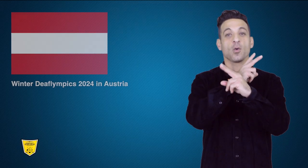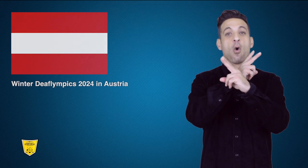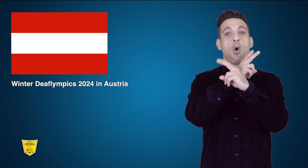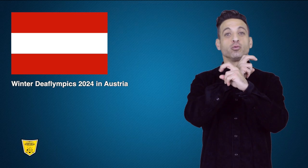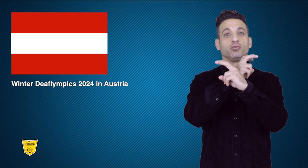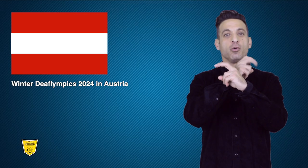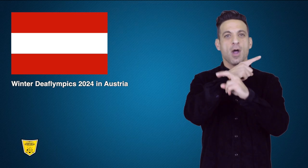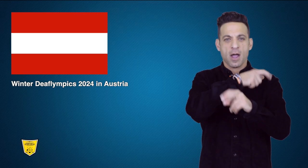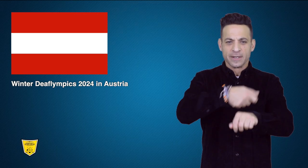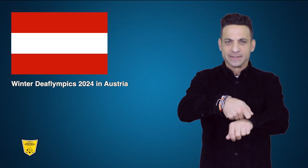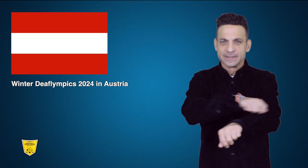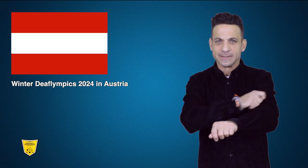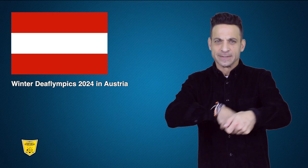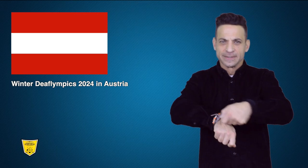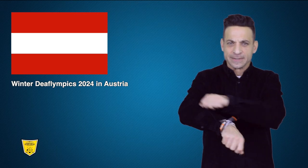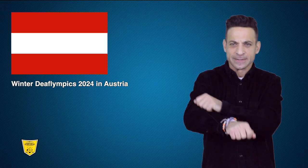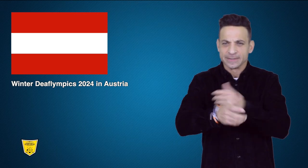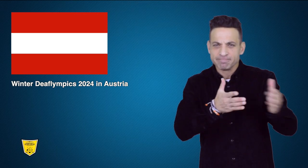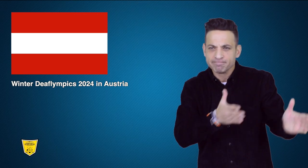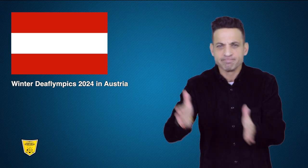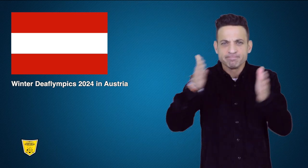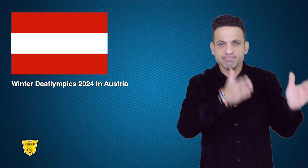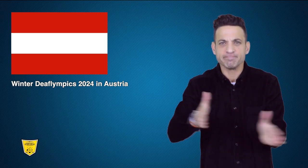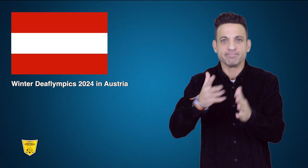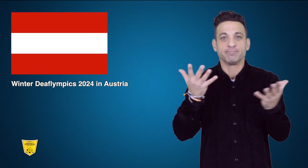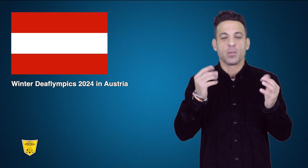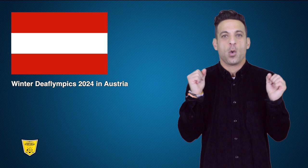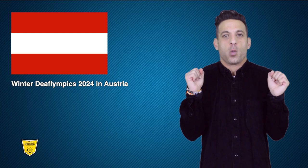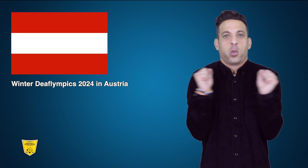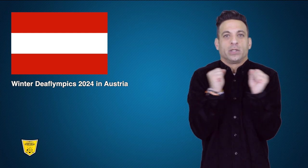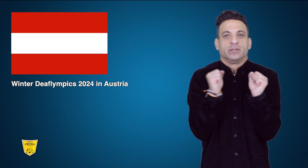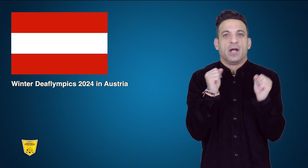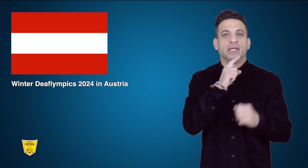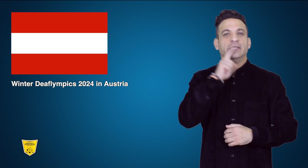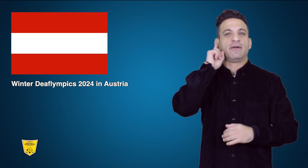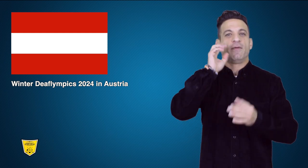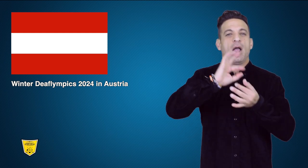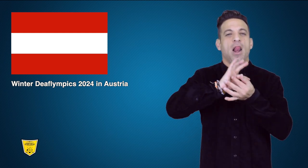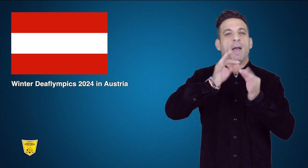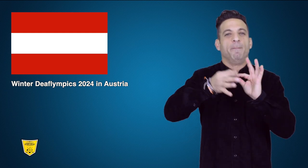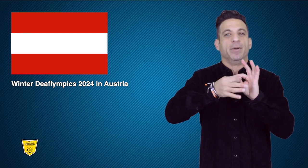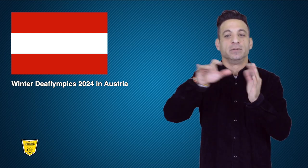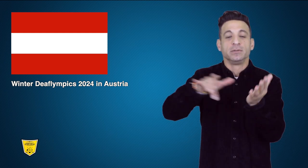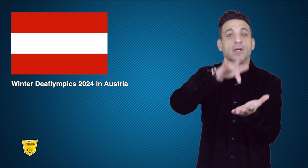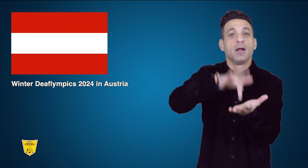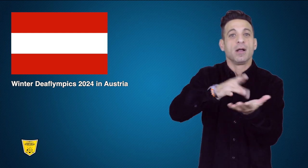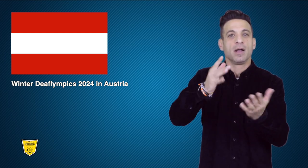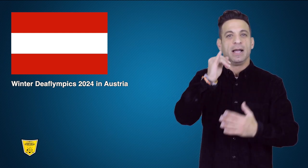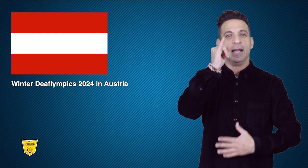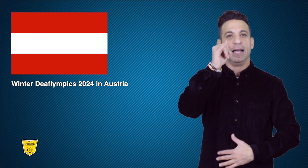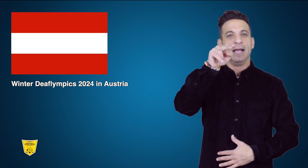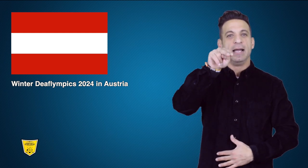Austria is working on hosting the Winter Deaflympics in Innsbruck